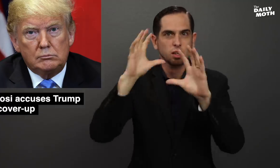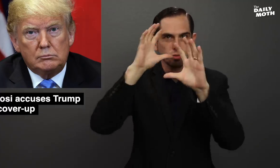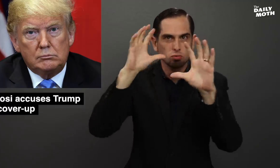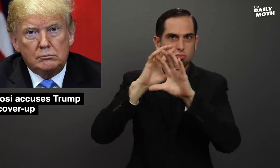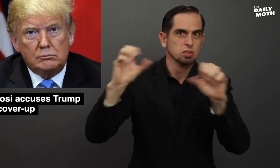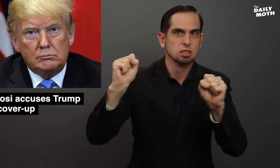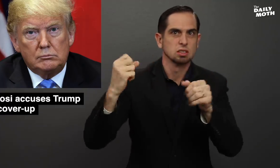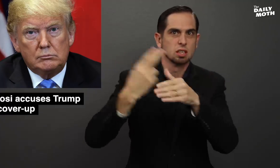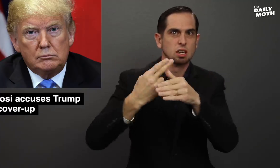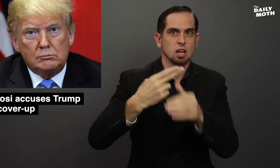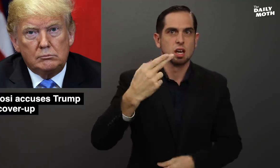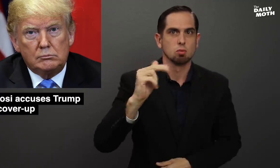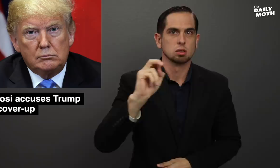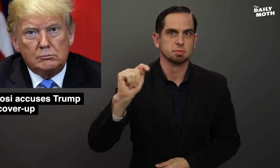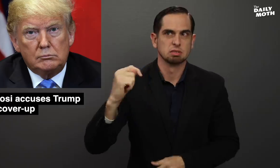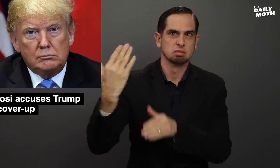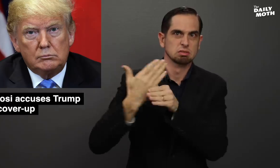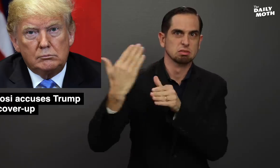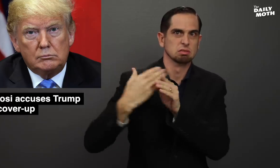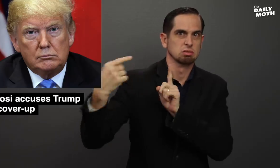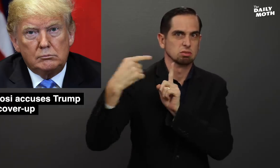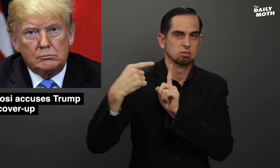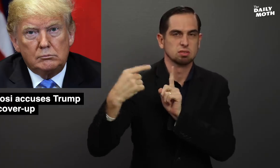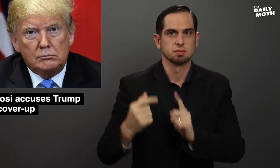in "presidential harassment."